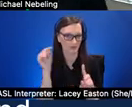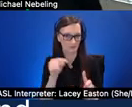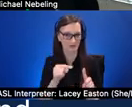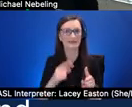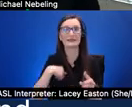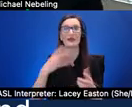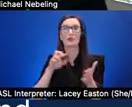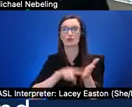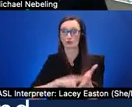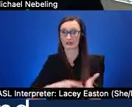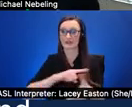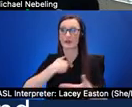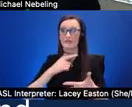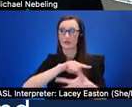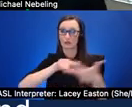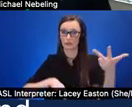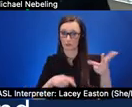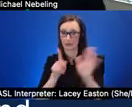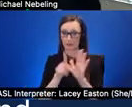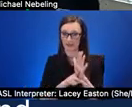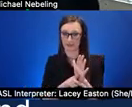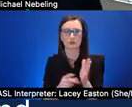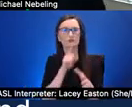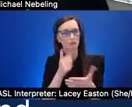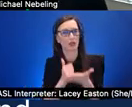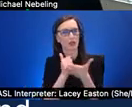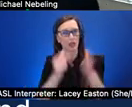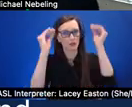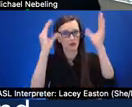to instructors as they're thinking broadly about these matters so providing multiple means